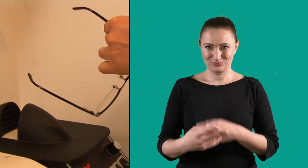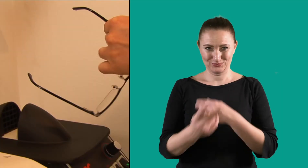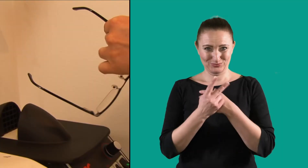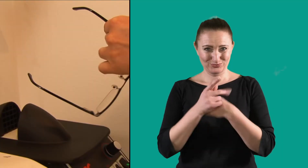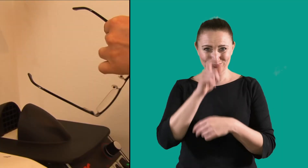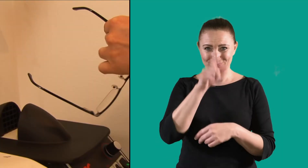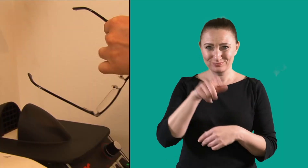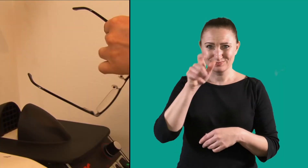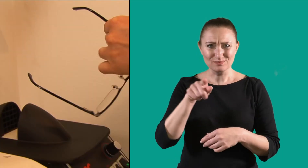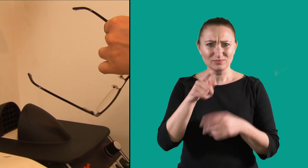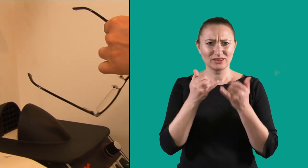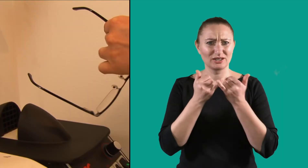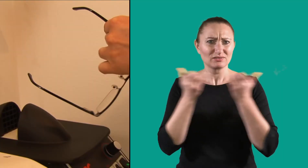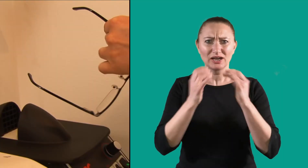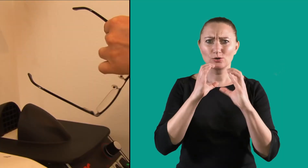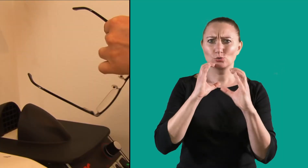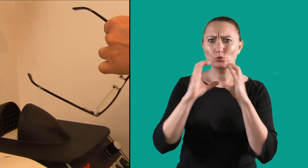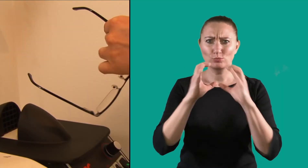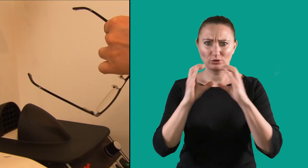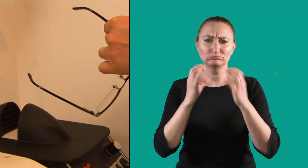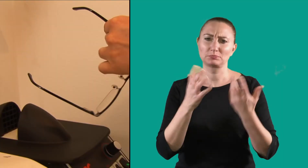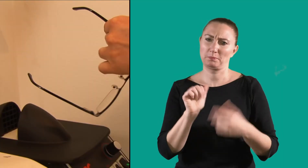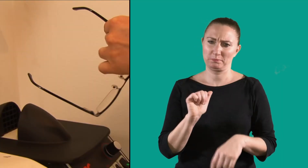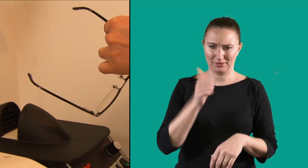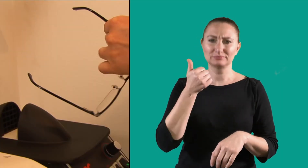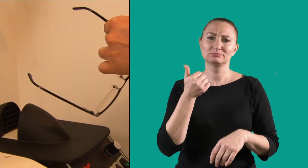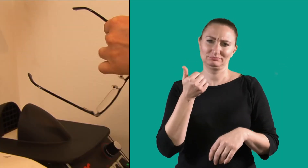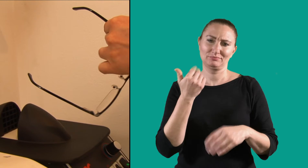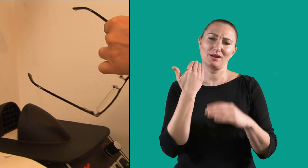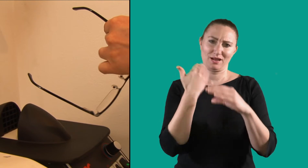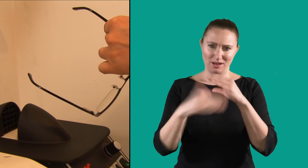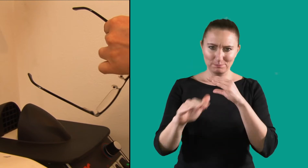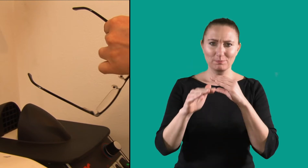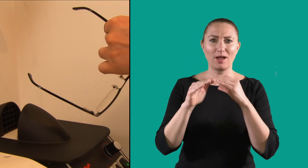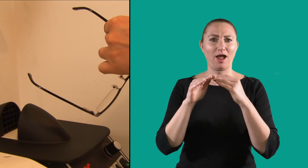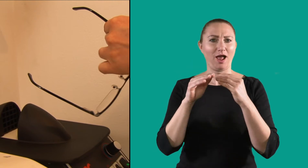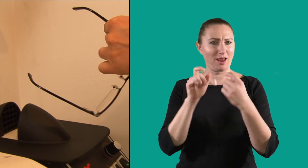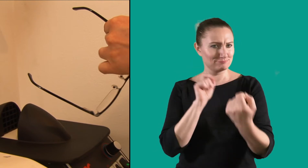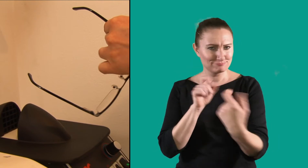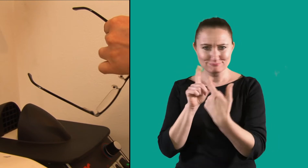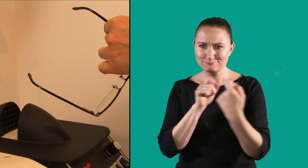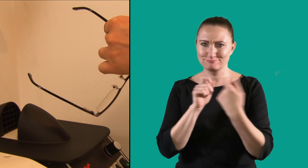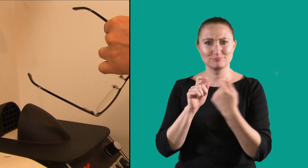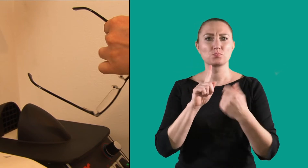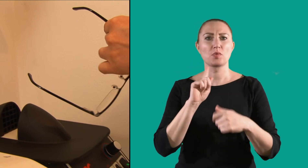With suppliers, he communicates mostly by email.